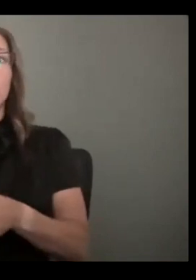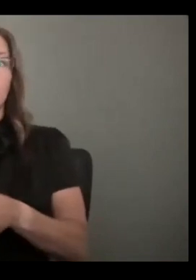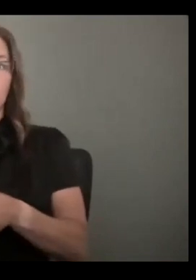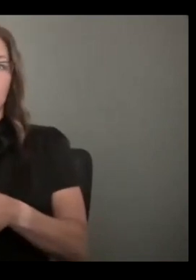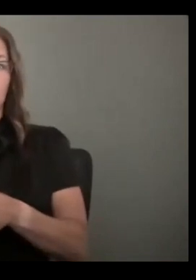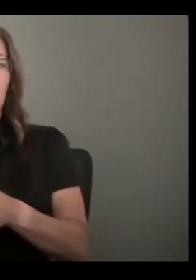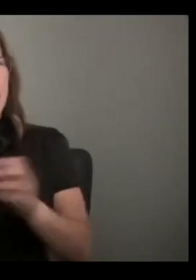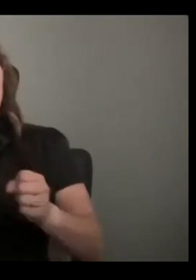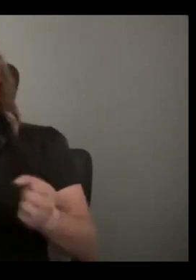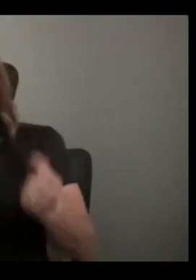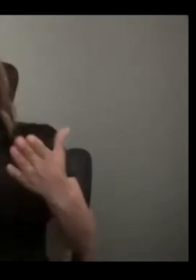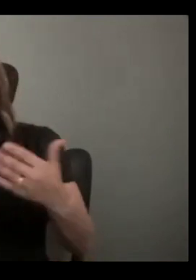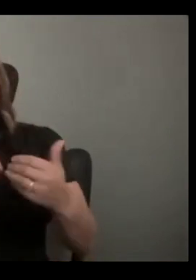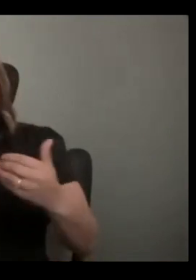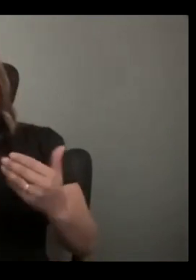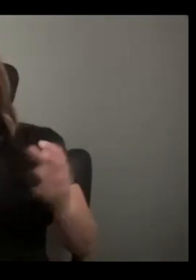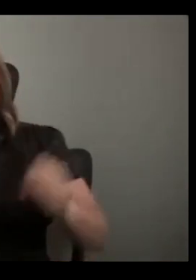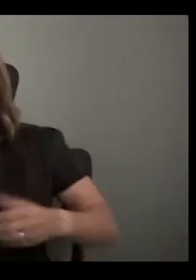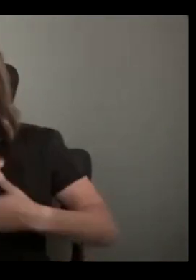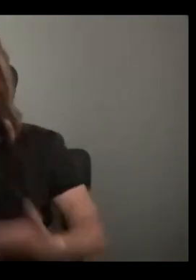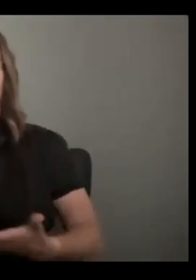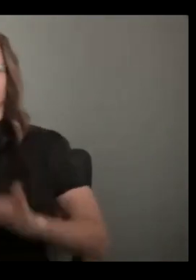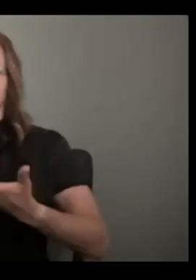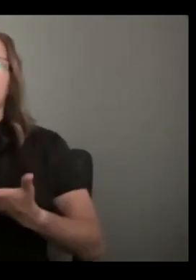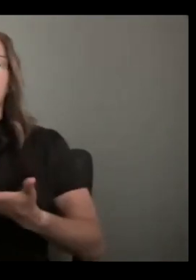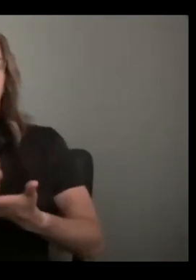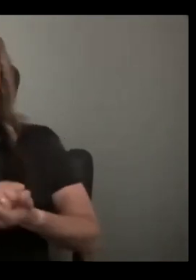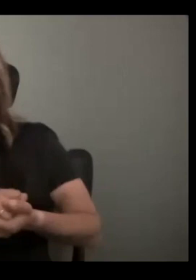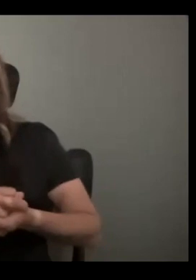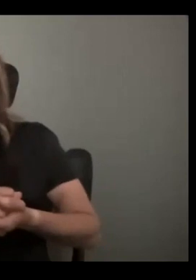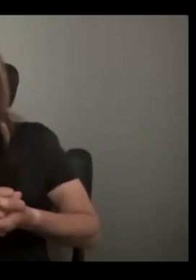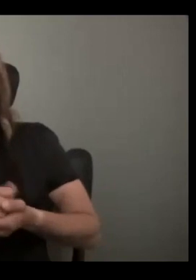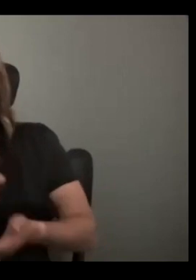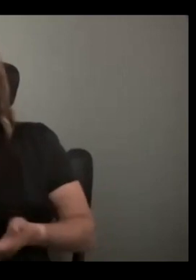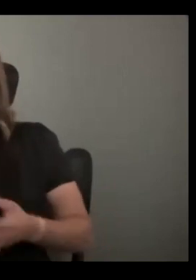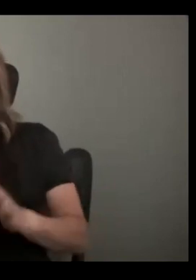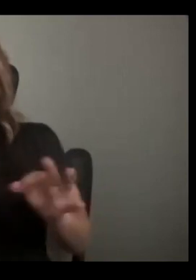APPROACHABLE. SO, I WANT YOU TO FEEL FREE TO REACH OUT TO US.